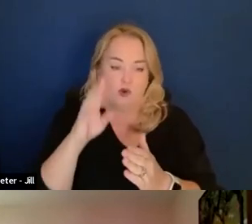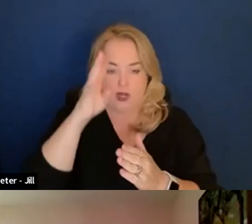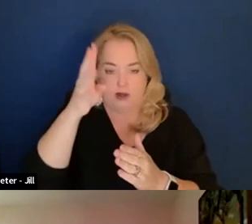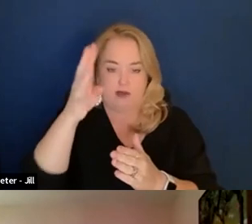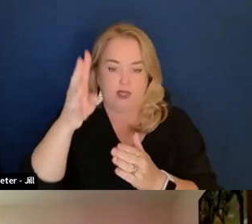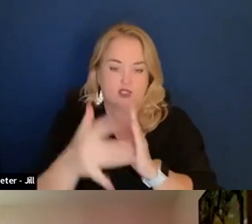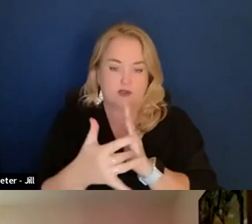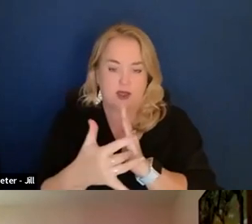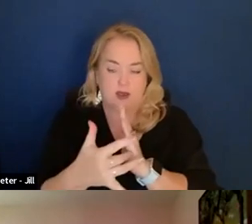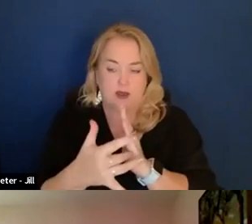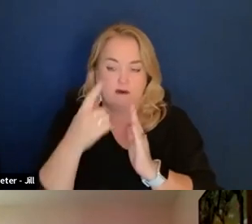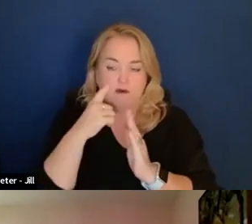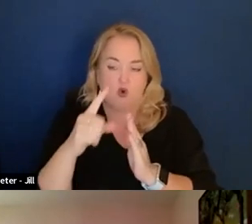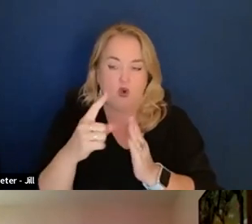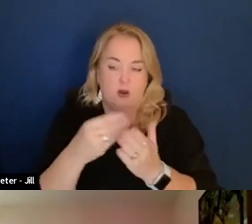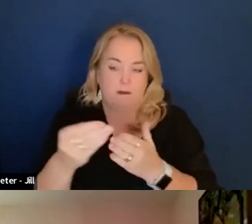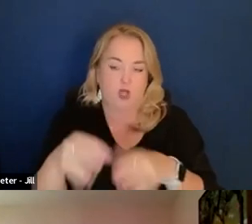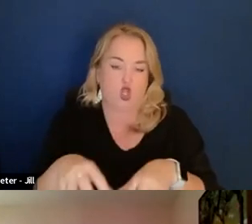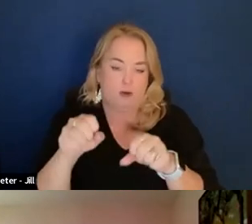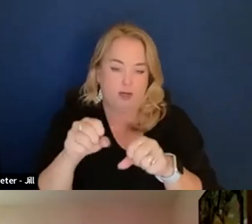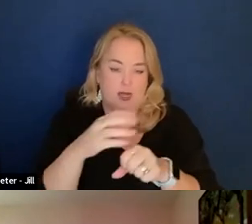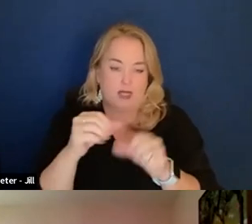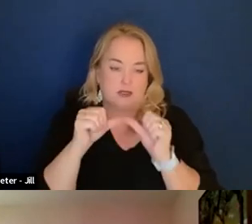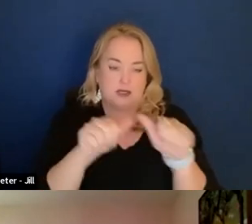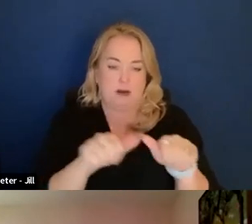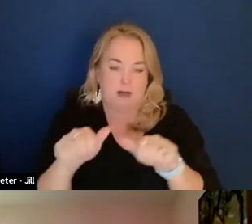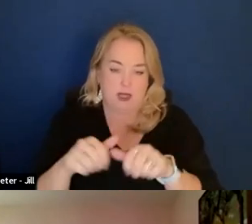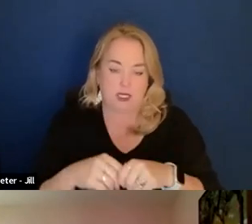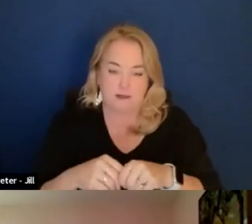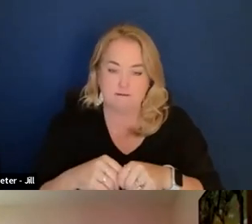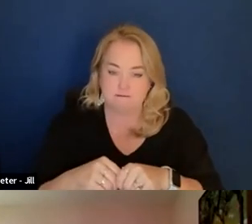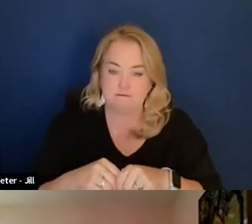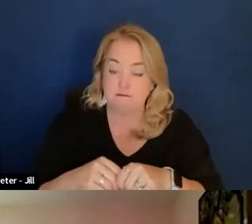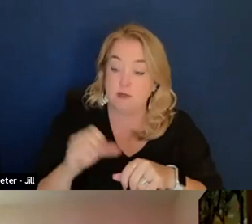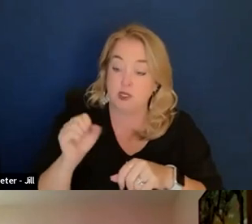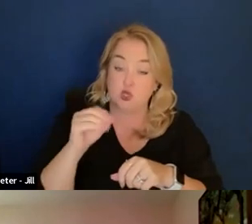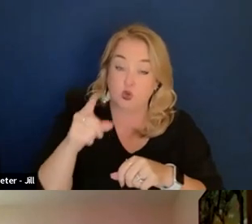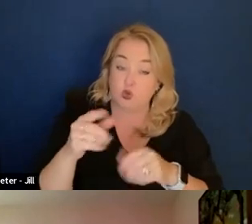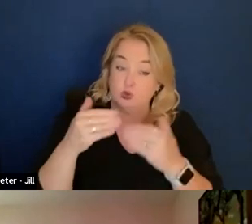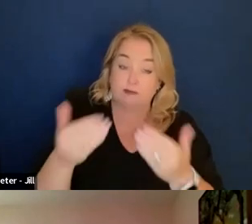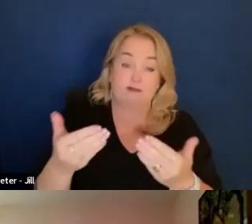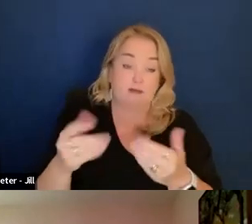for procurement goals such as sustainability. So you jumped right into our first question,